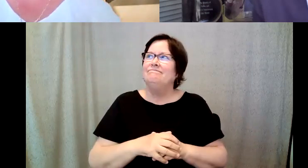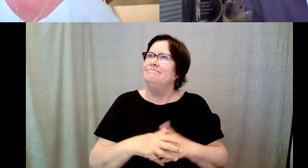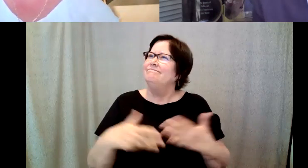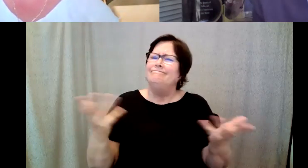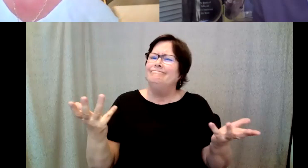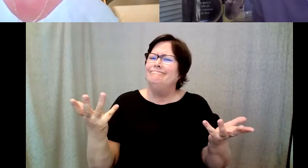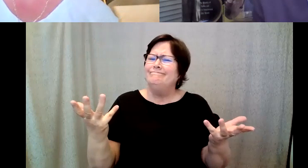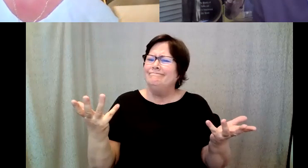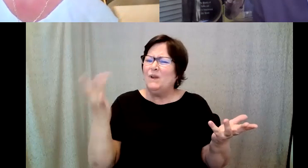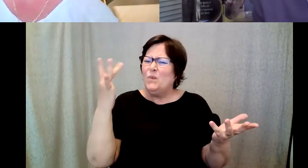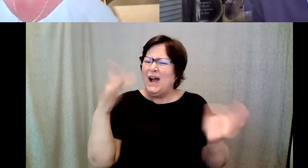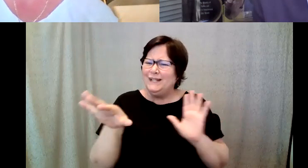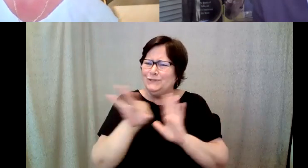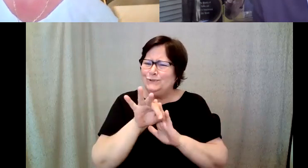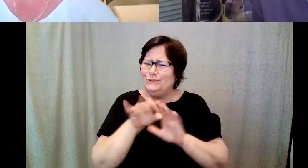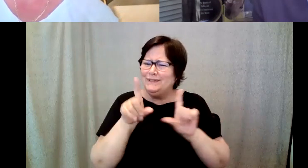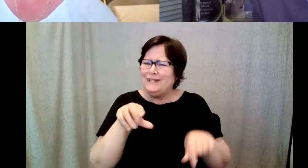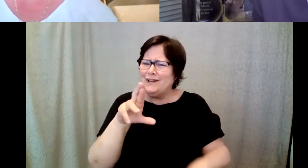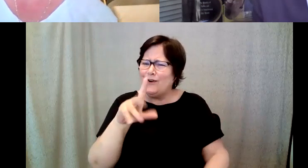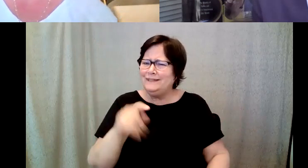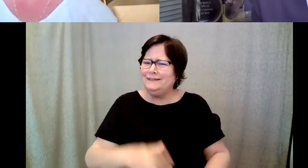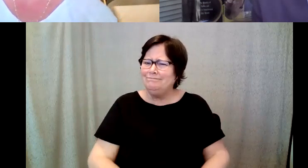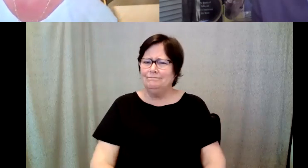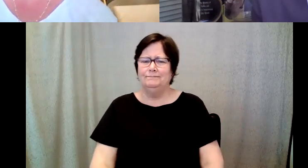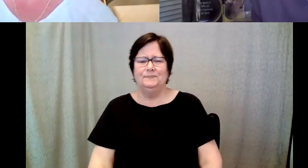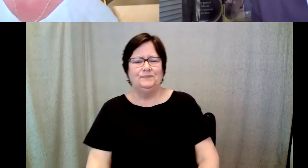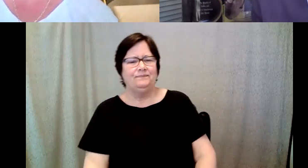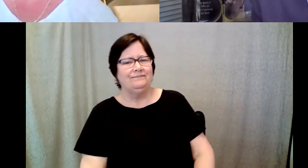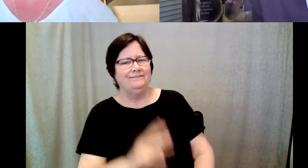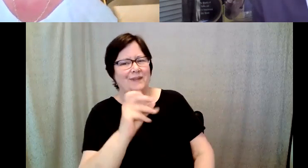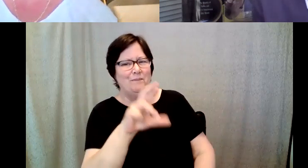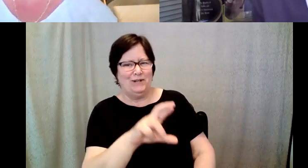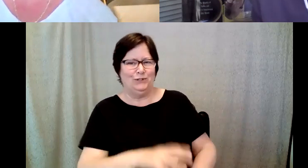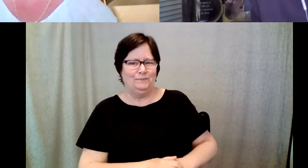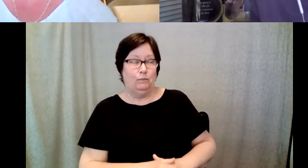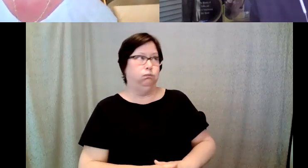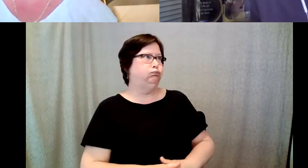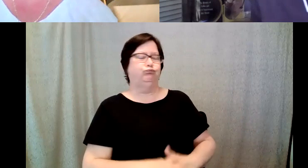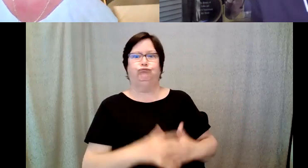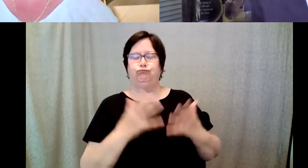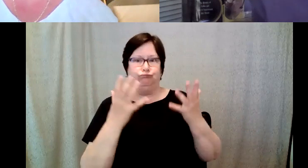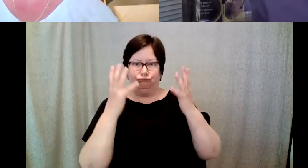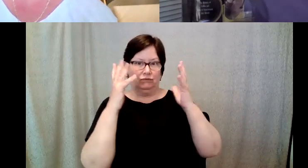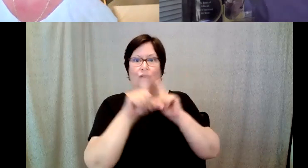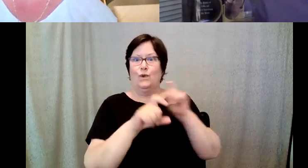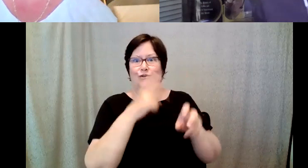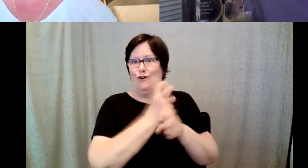what made you first choose to attend RIT. D. Major Cohen: that's a loaded question Kelly, and let me say thank you first for inviting